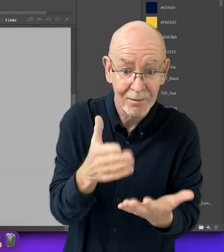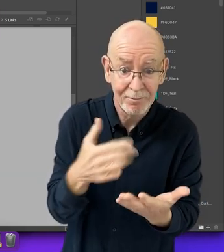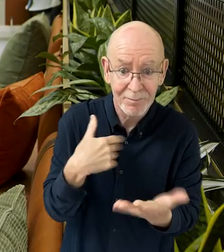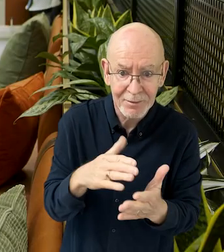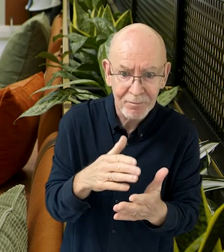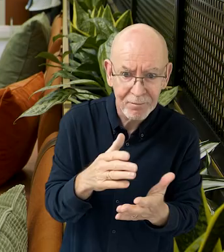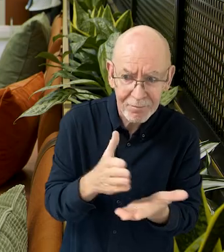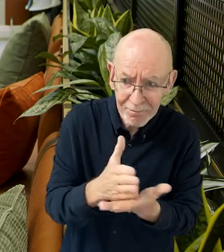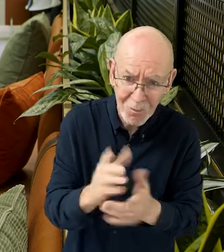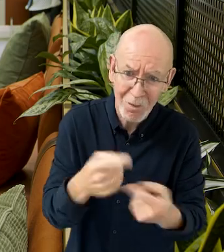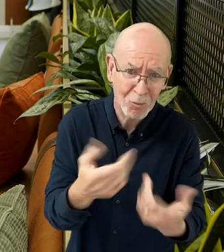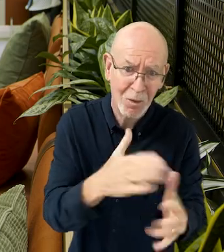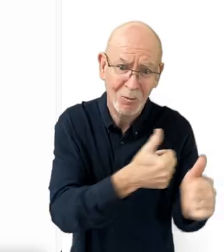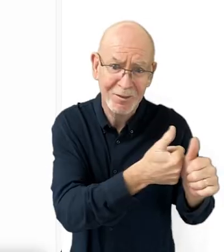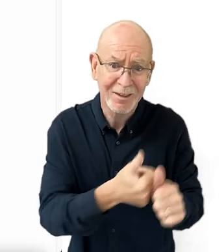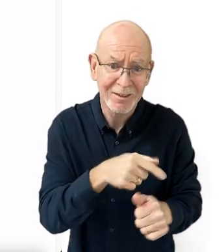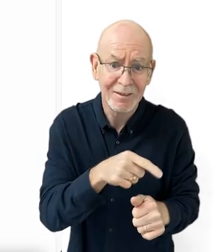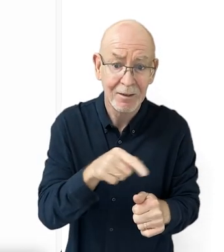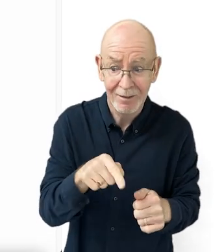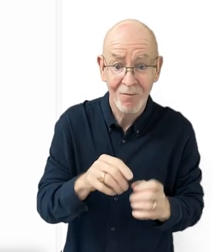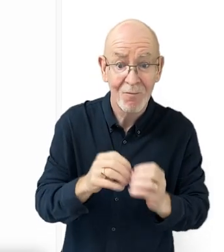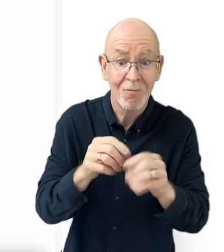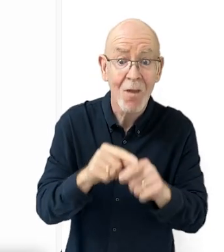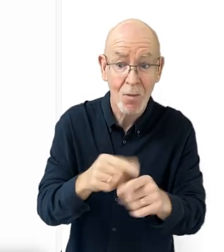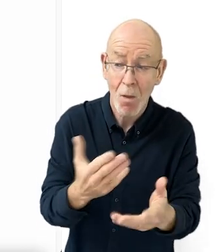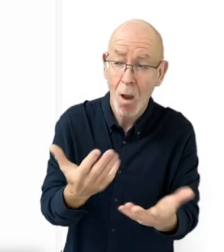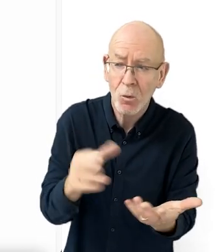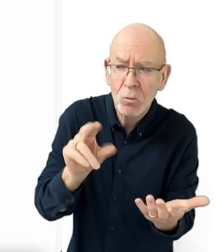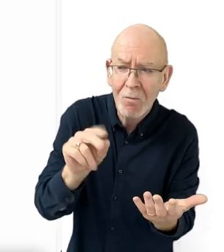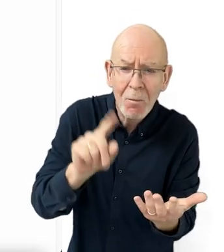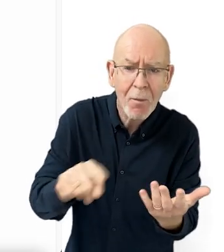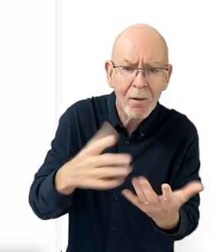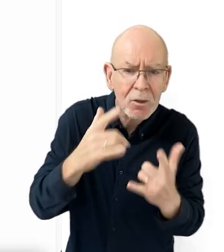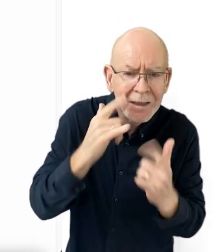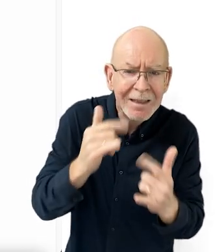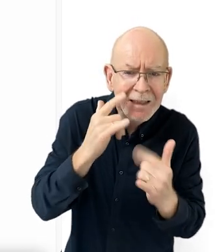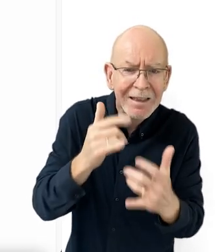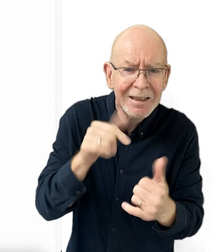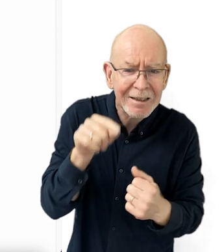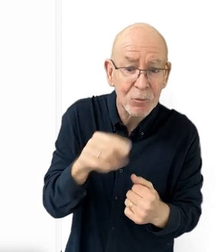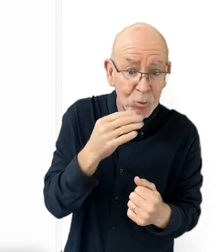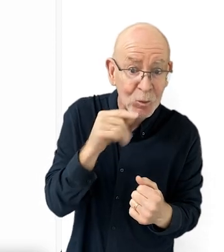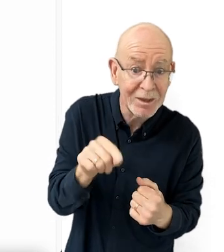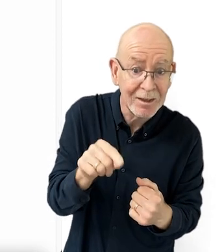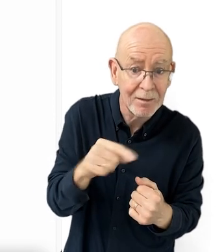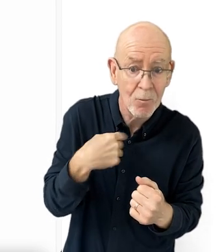is a journey that we wouldn't have undertaken. So right now with Follower, only about 12 people have actually seen it and used it.